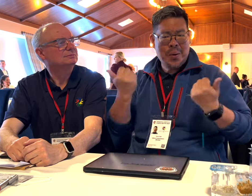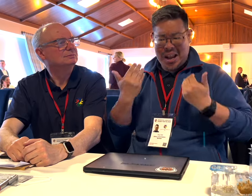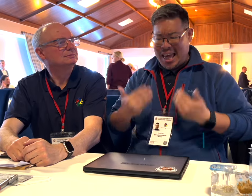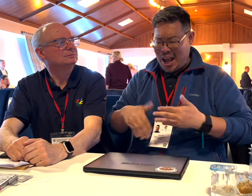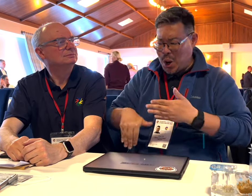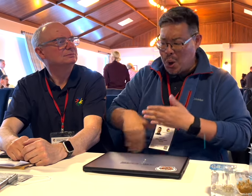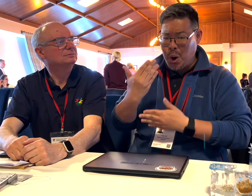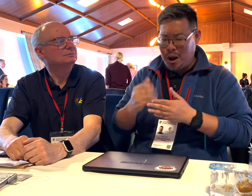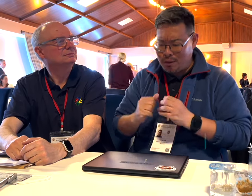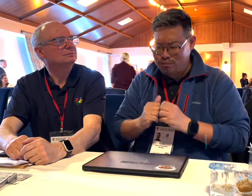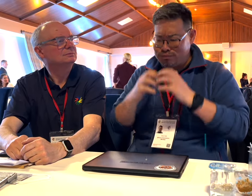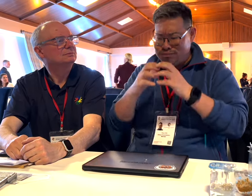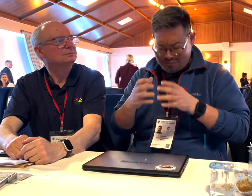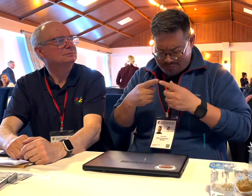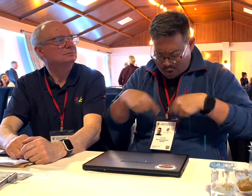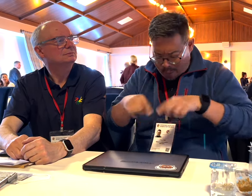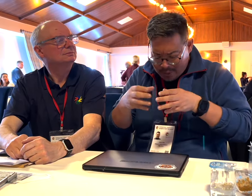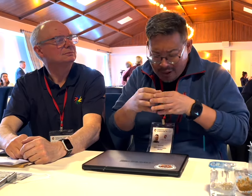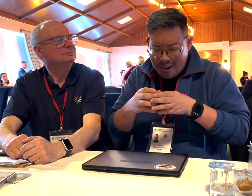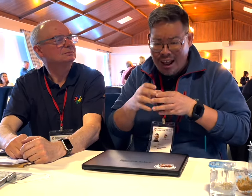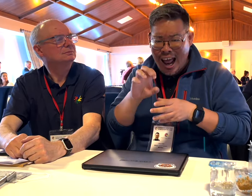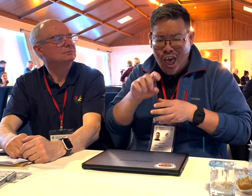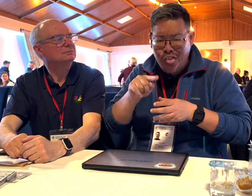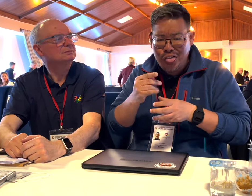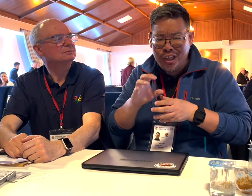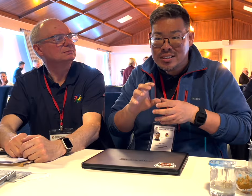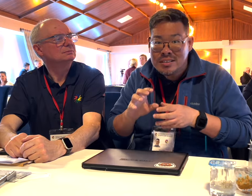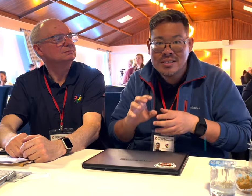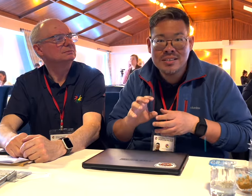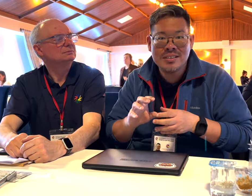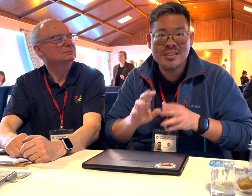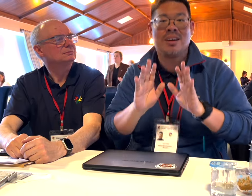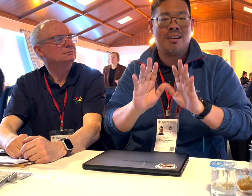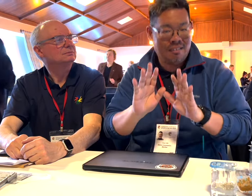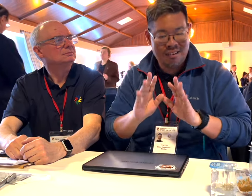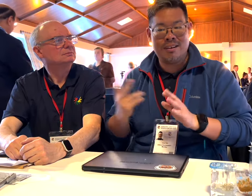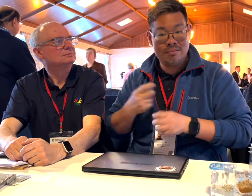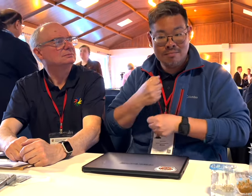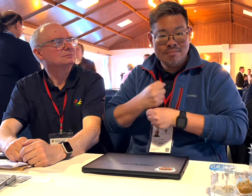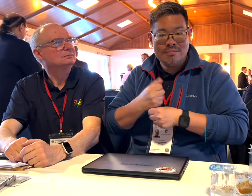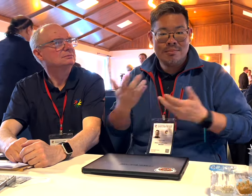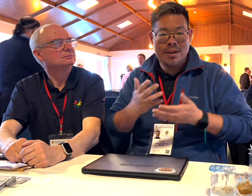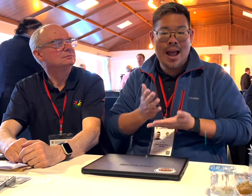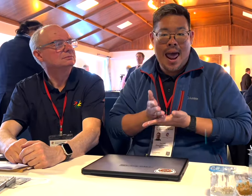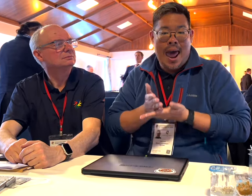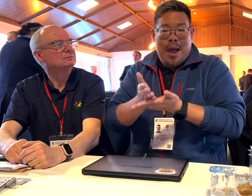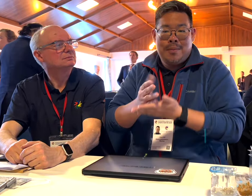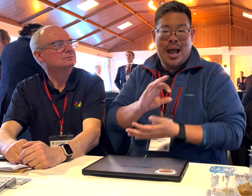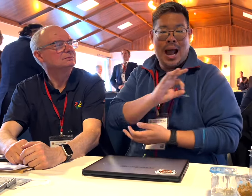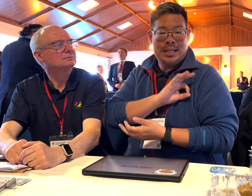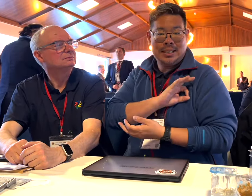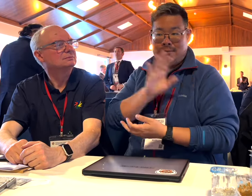until now. Our role is to support ICSD and ensure that ICSD's